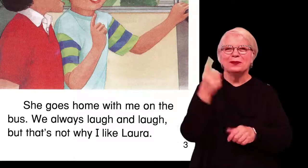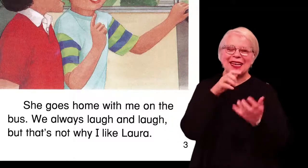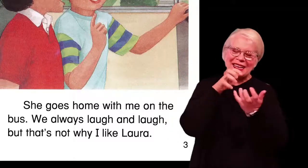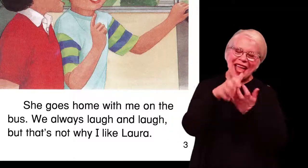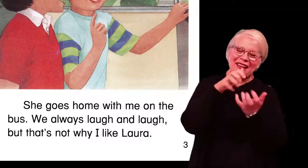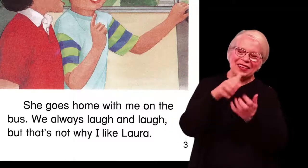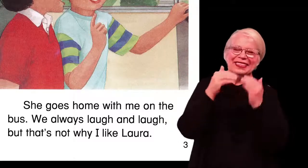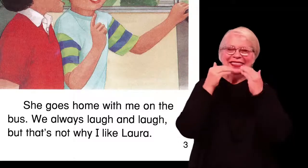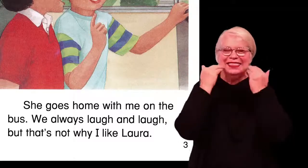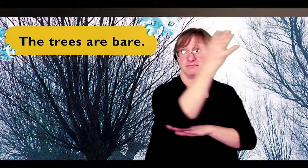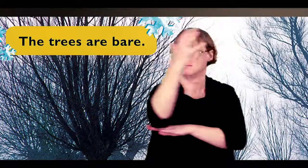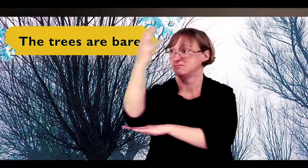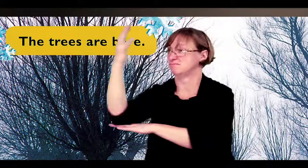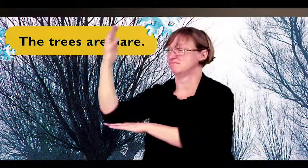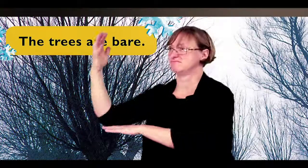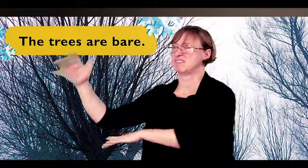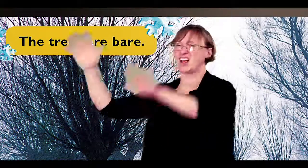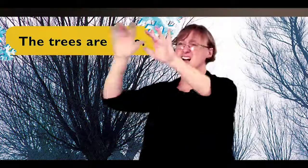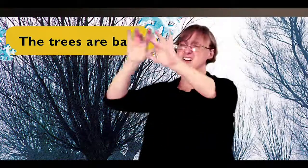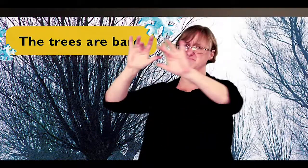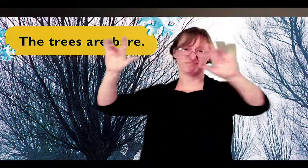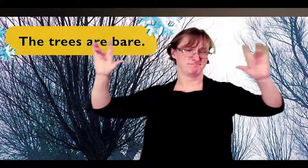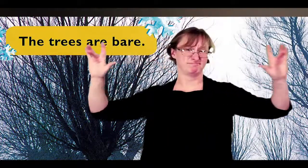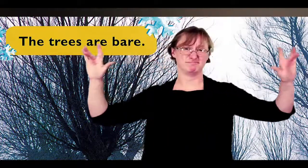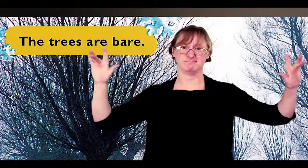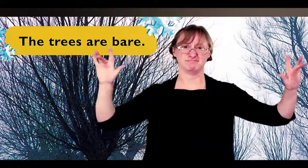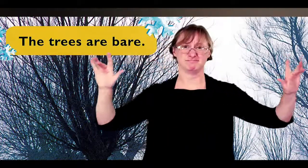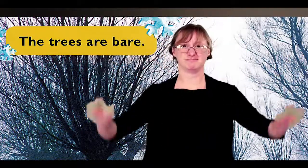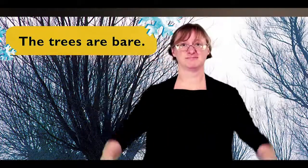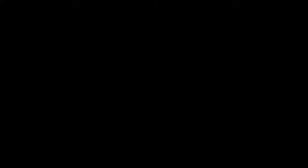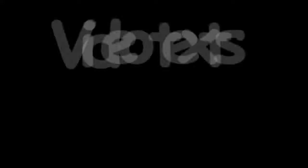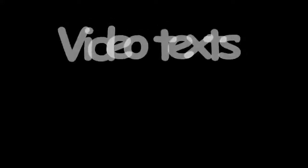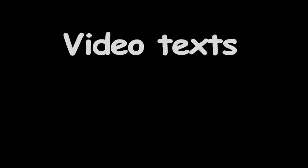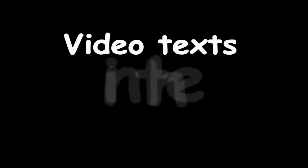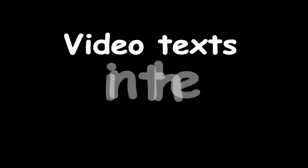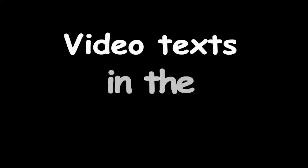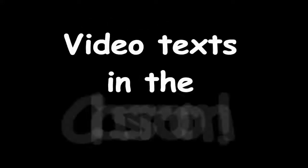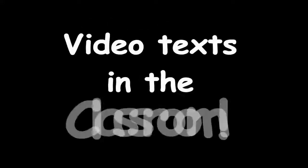on the bus we always laugh and laugh